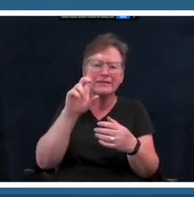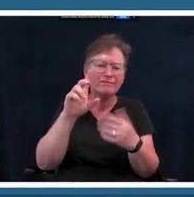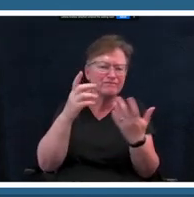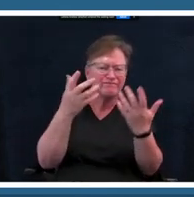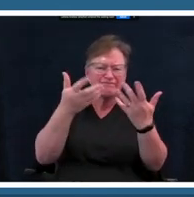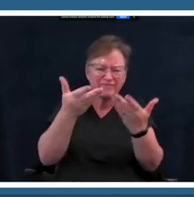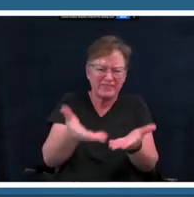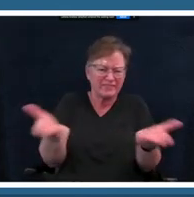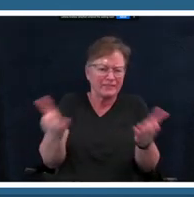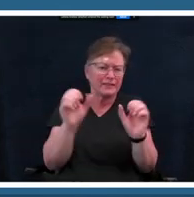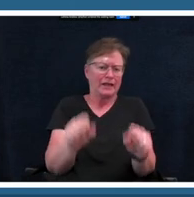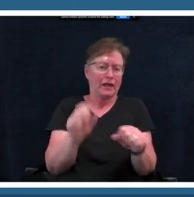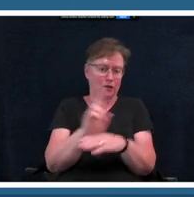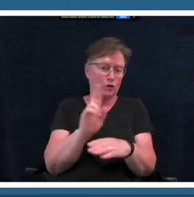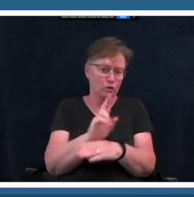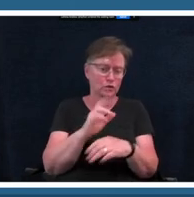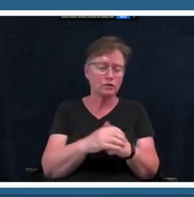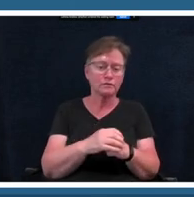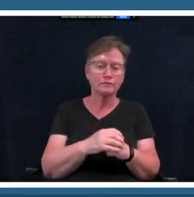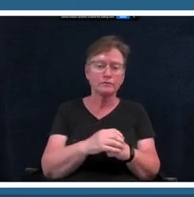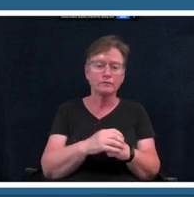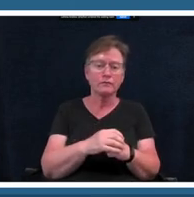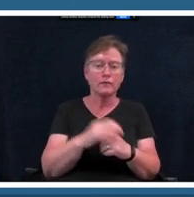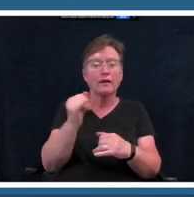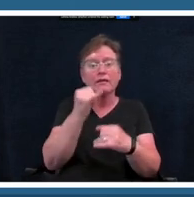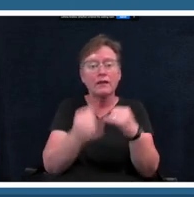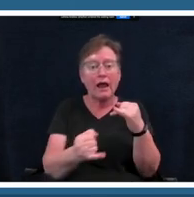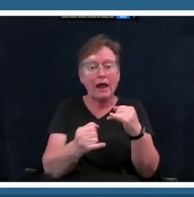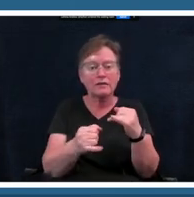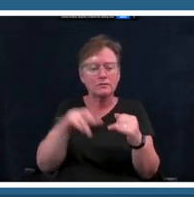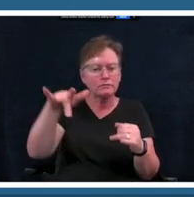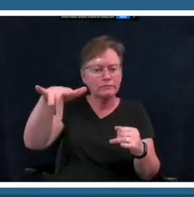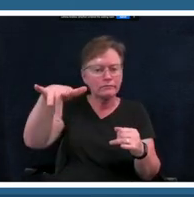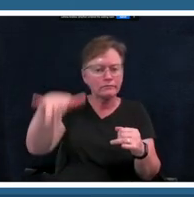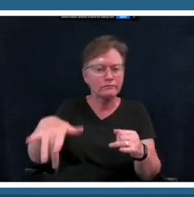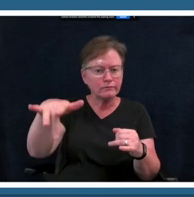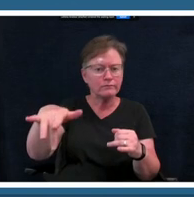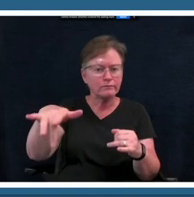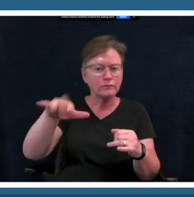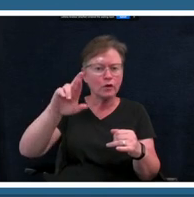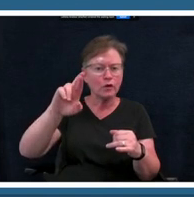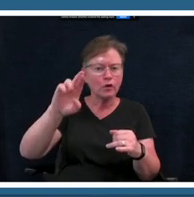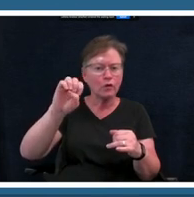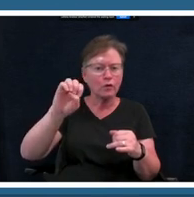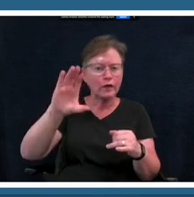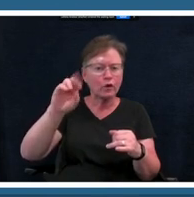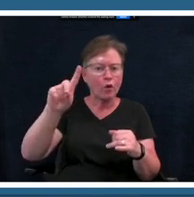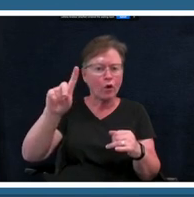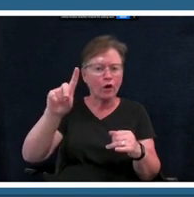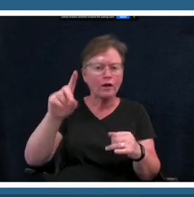last thing is press record or in this in this instance